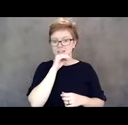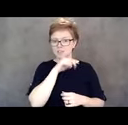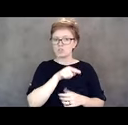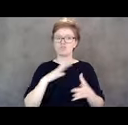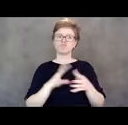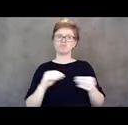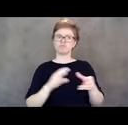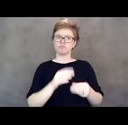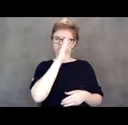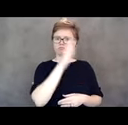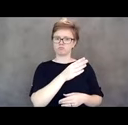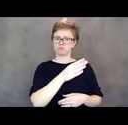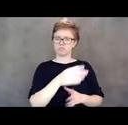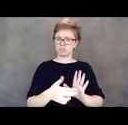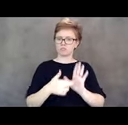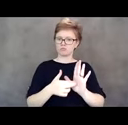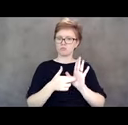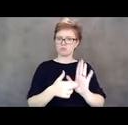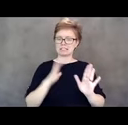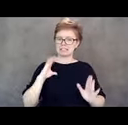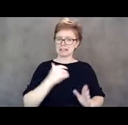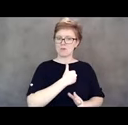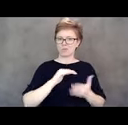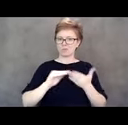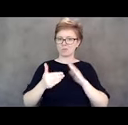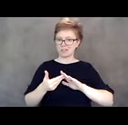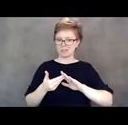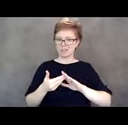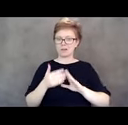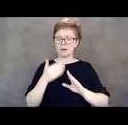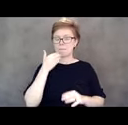She represented our community better than anyone could have.